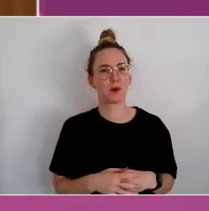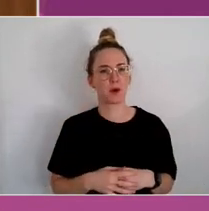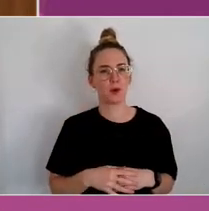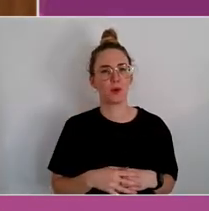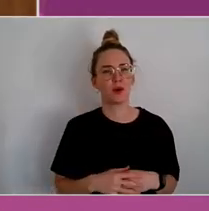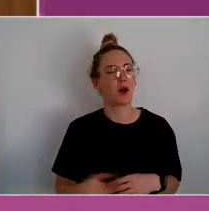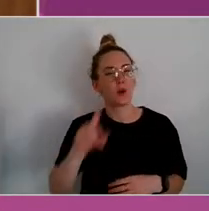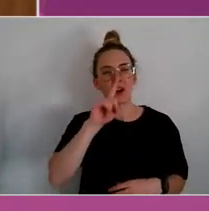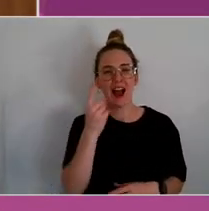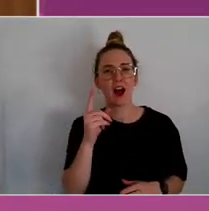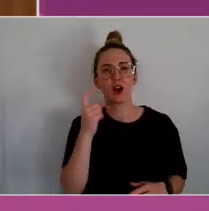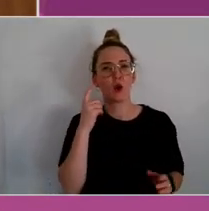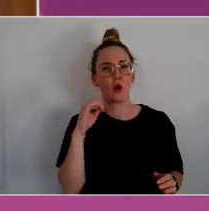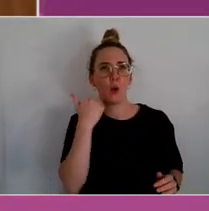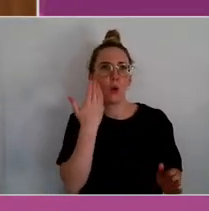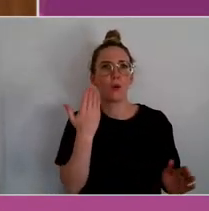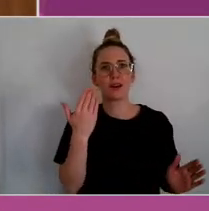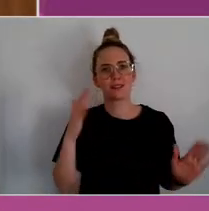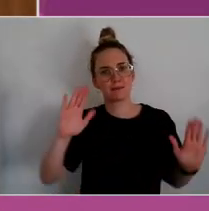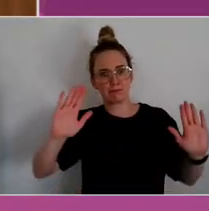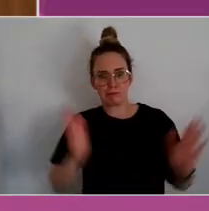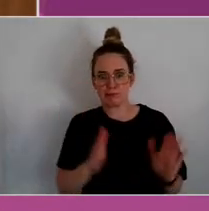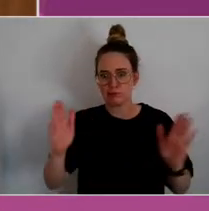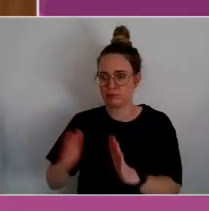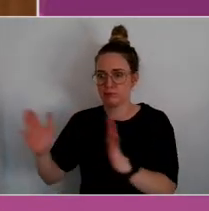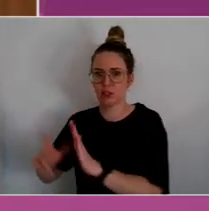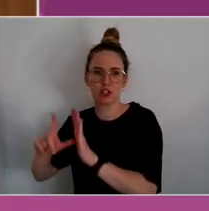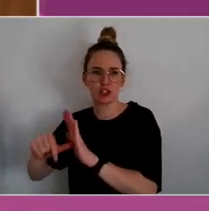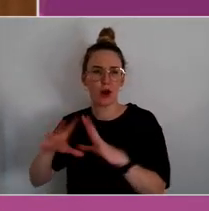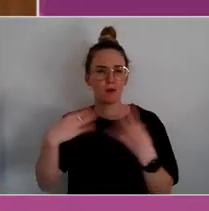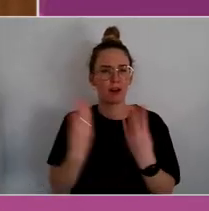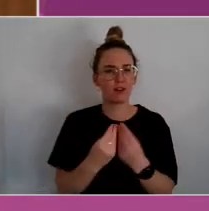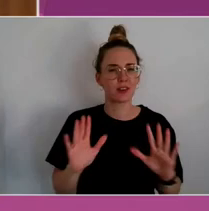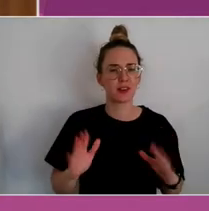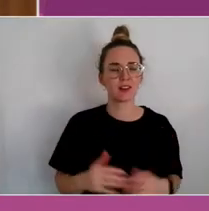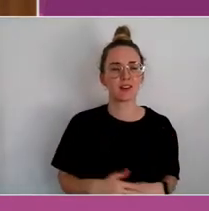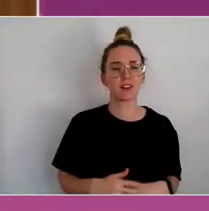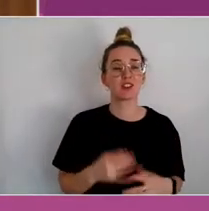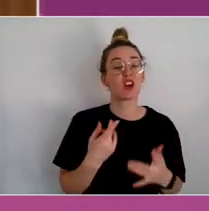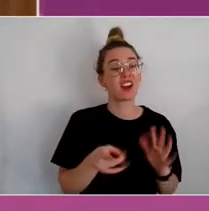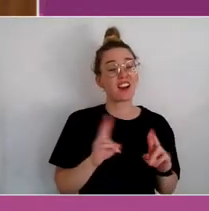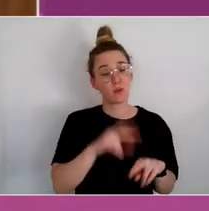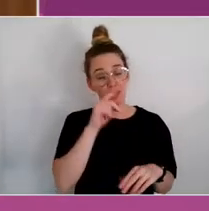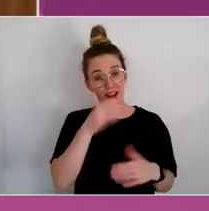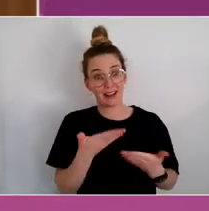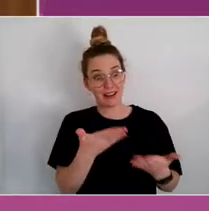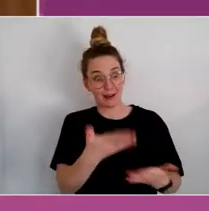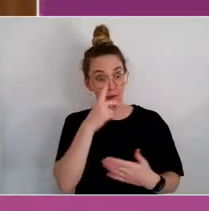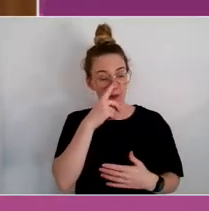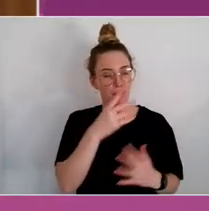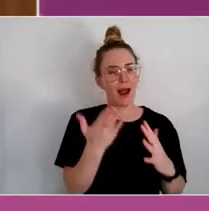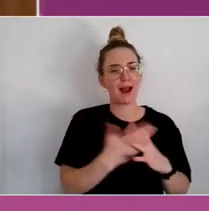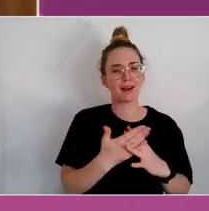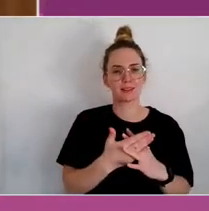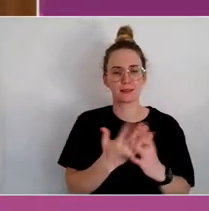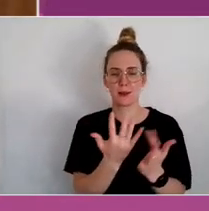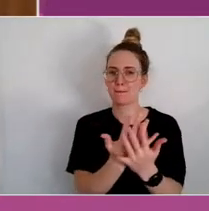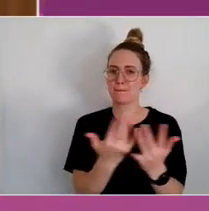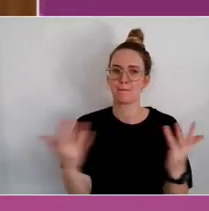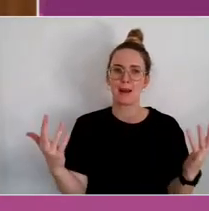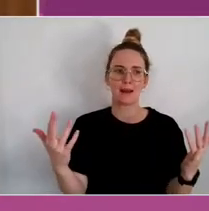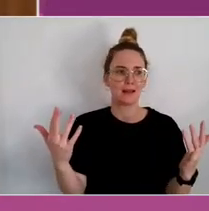So, finding ways to give people access at multiple levels to processes that work is